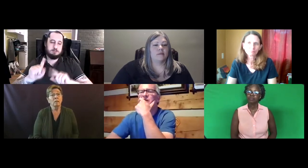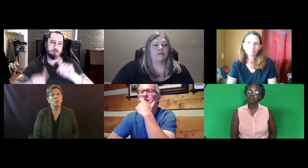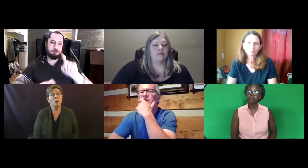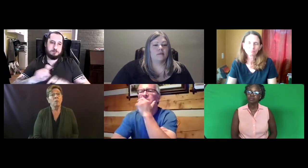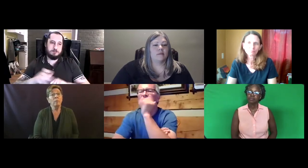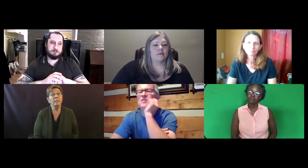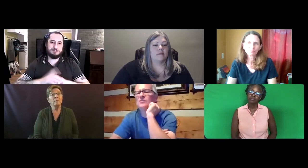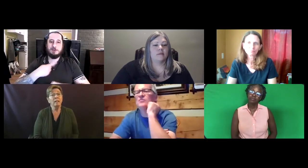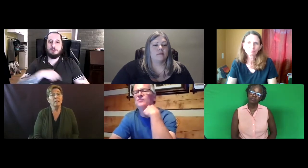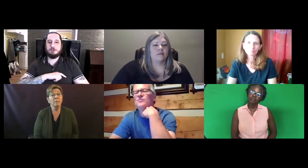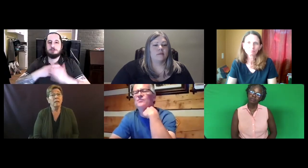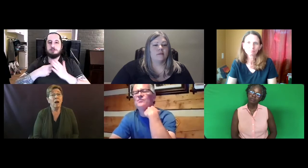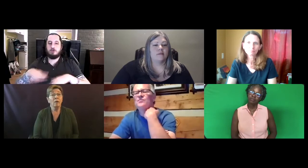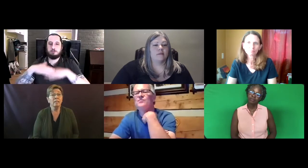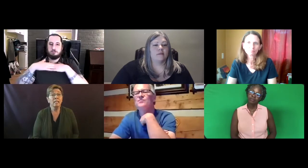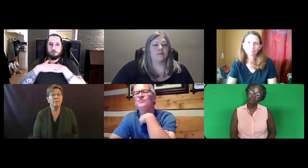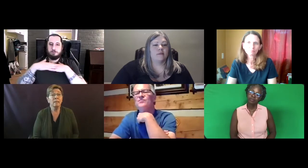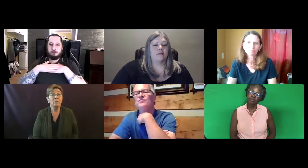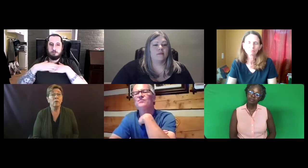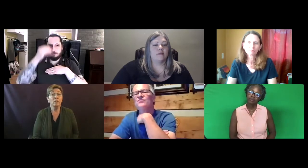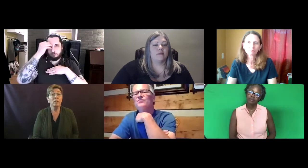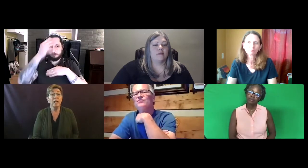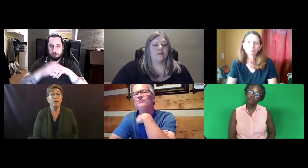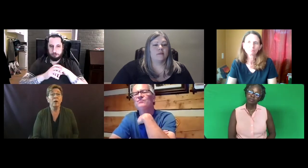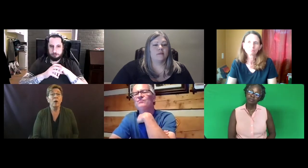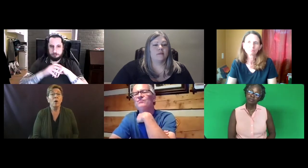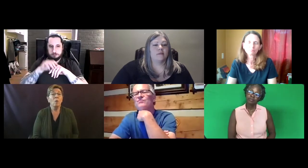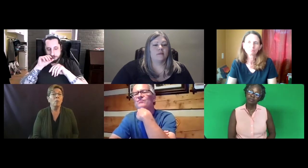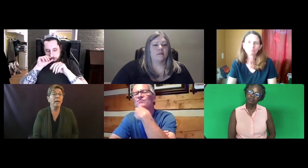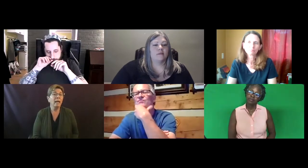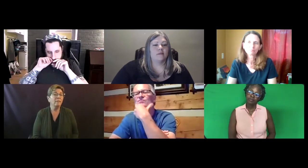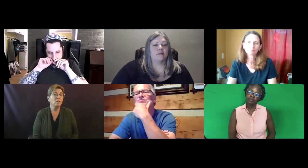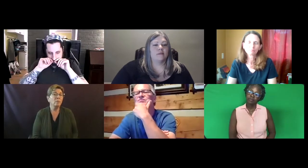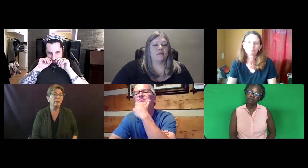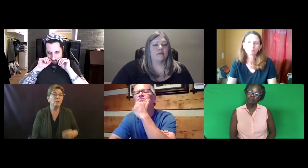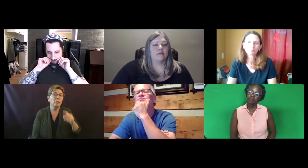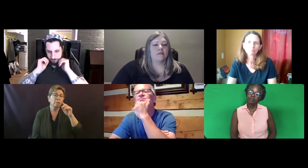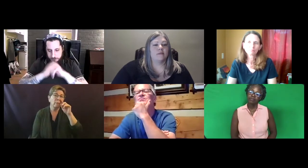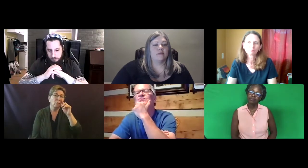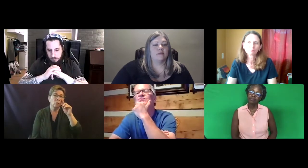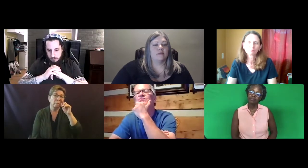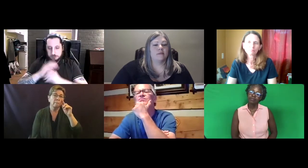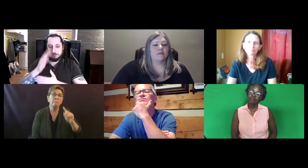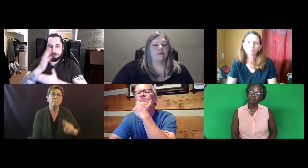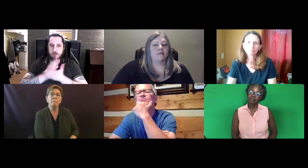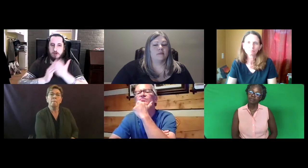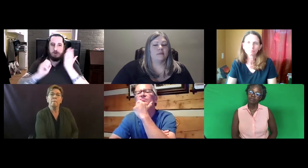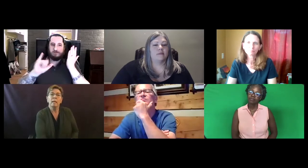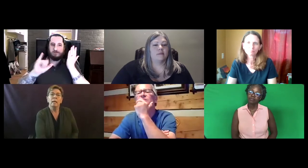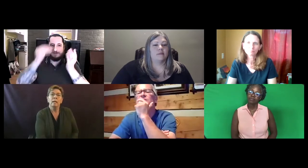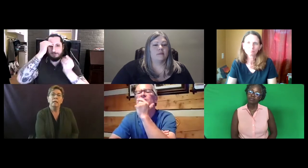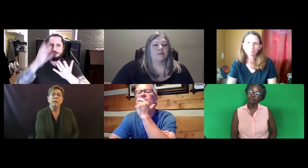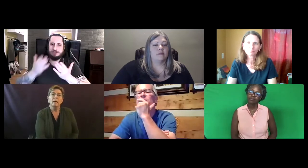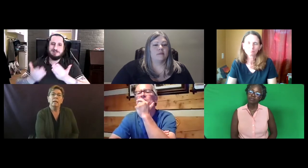So when we developed our assessment, our questionnaire, we had very superficial information.